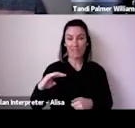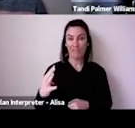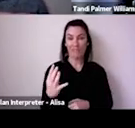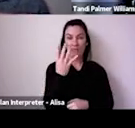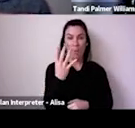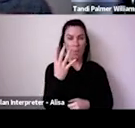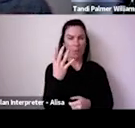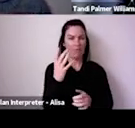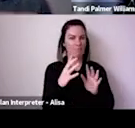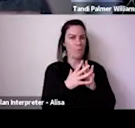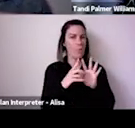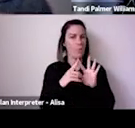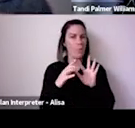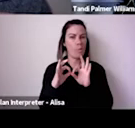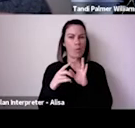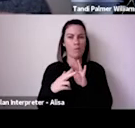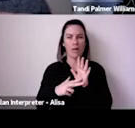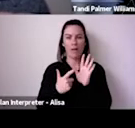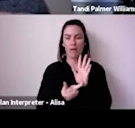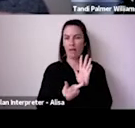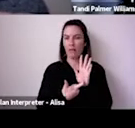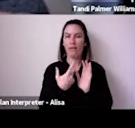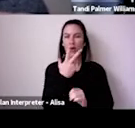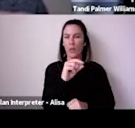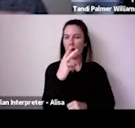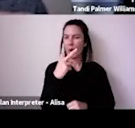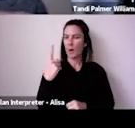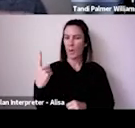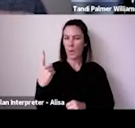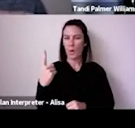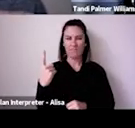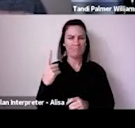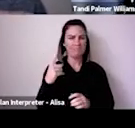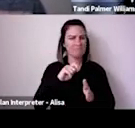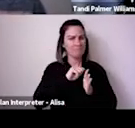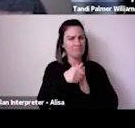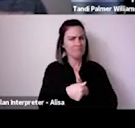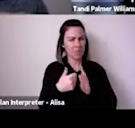So hello and welcome and thank you for joining us for this exploration of international perspectives